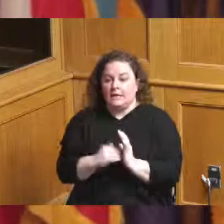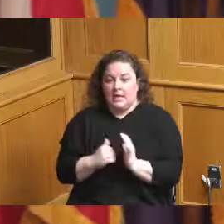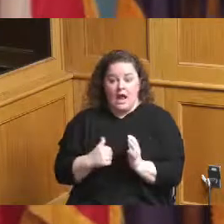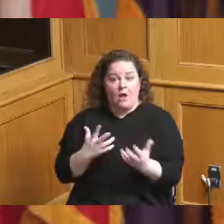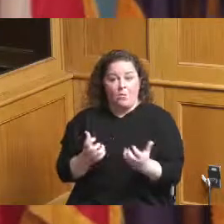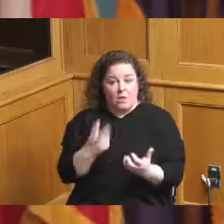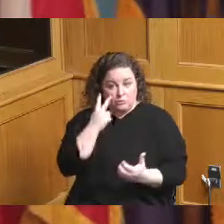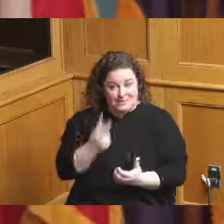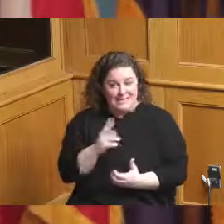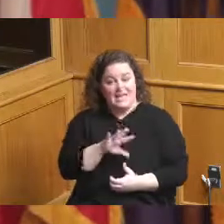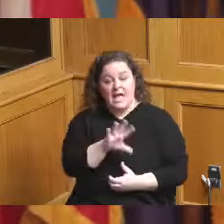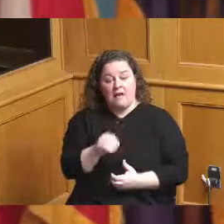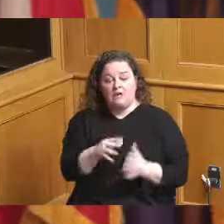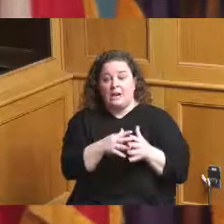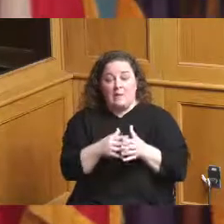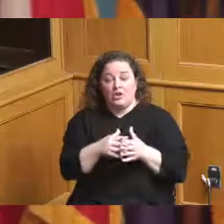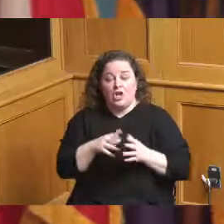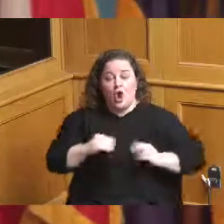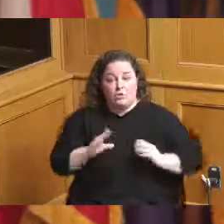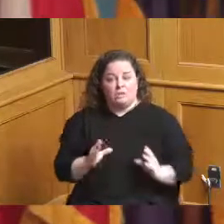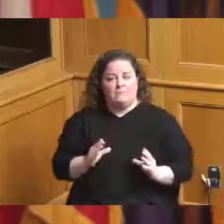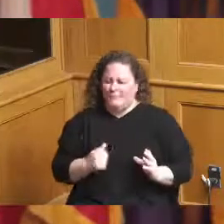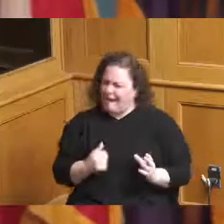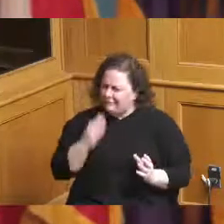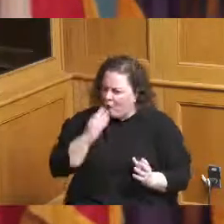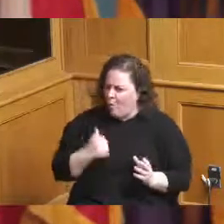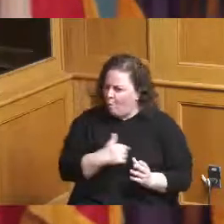ownership I know we always throw out the worst thing like oh check cash and play but I mean